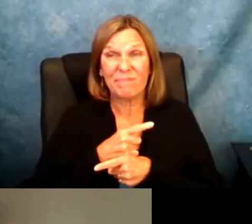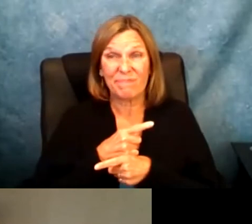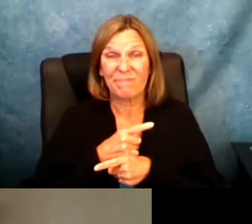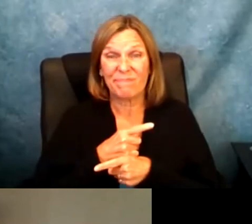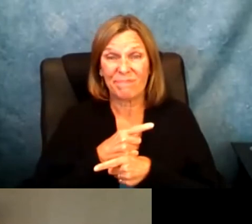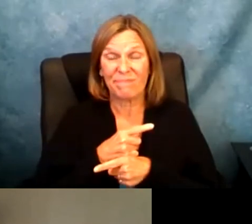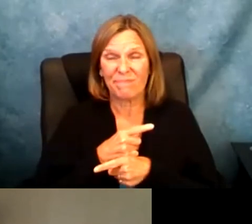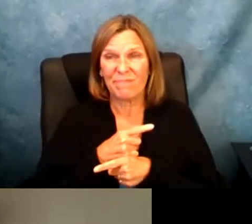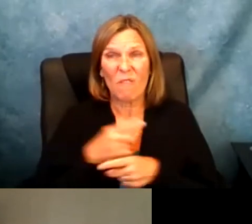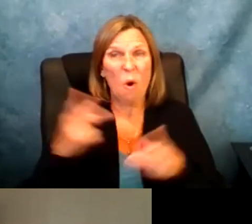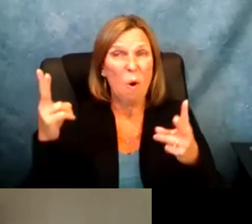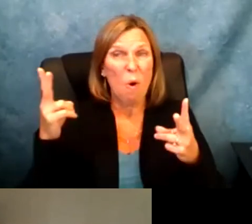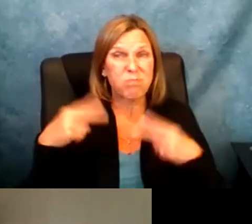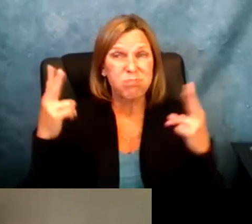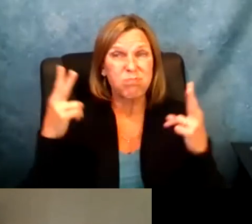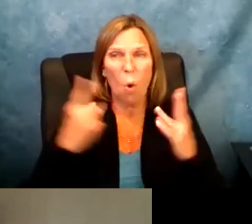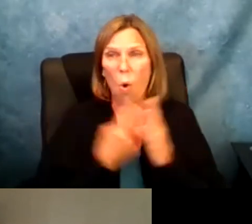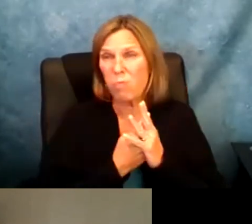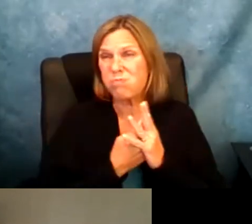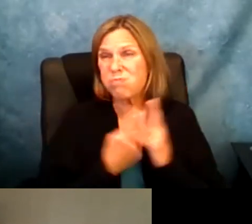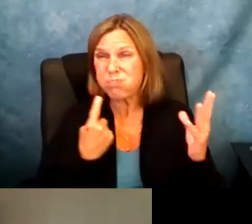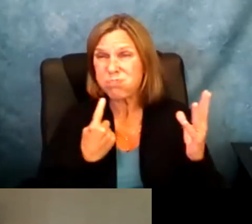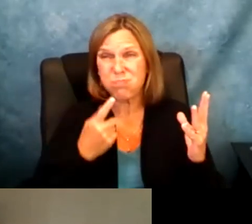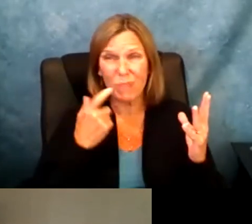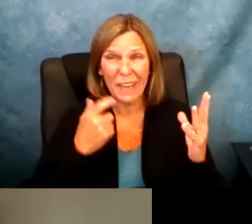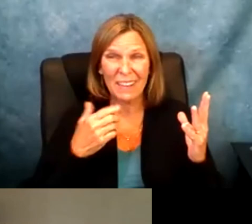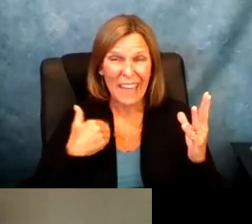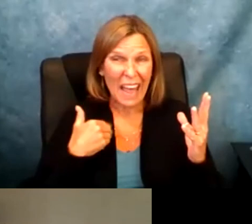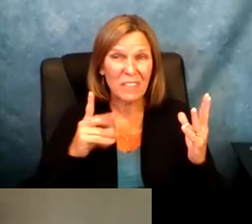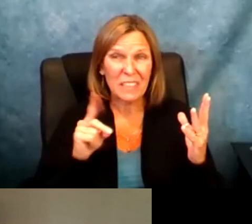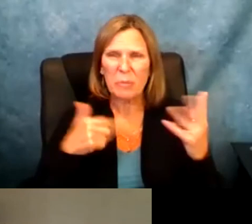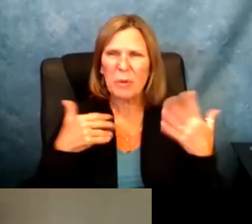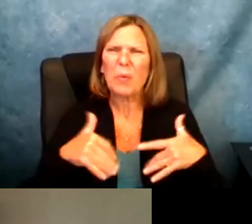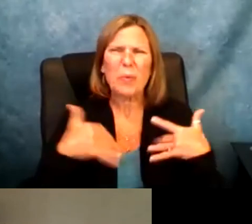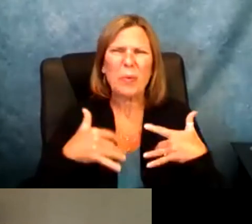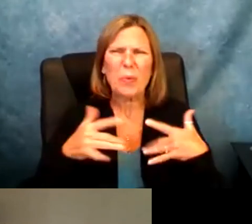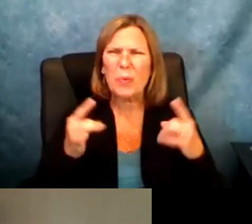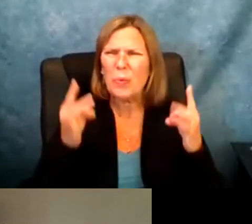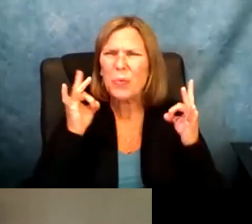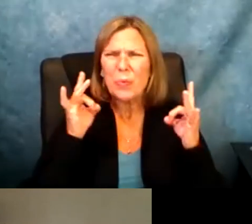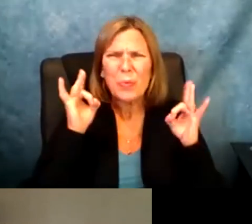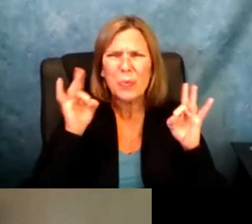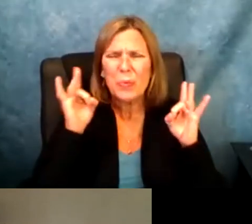it just reinforces how traumatizing it is to be ostracized